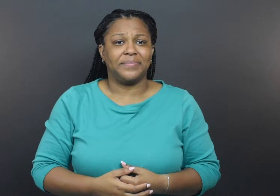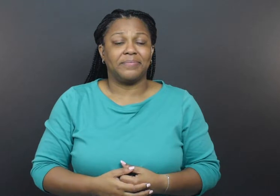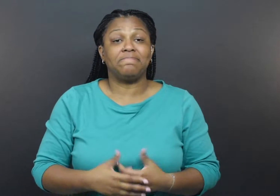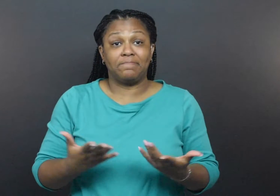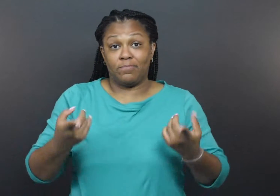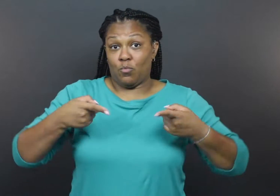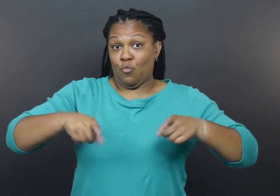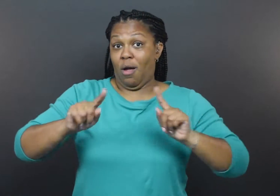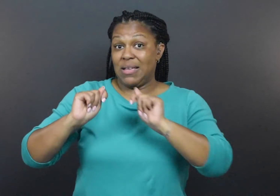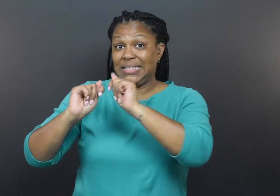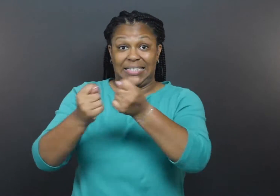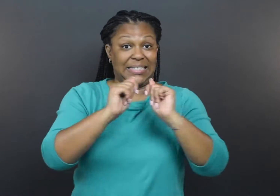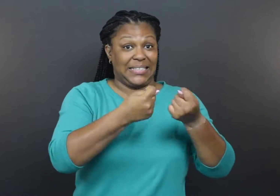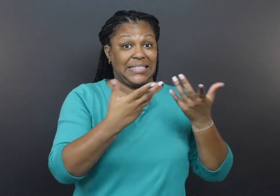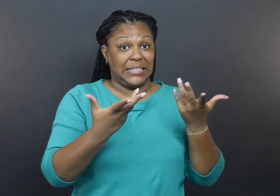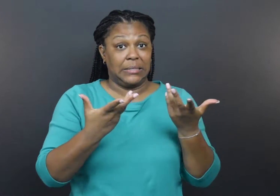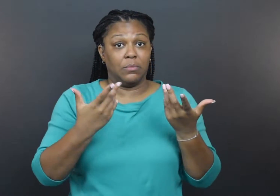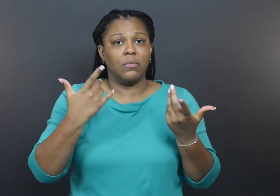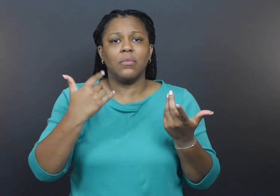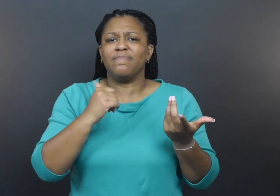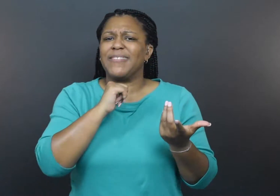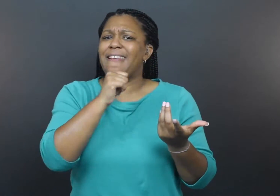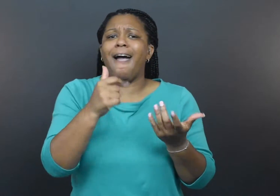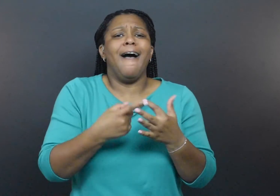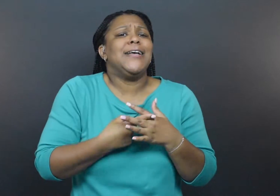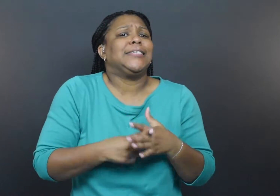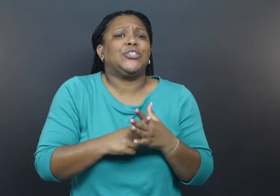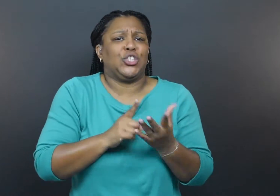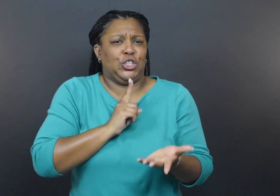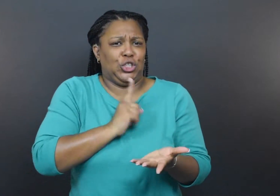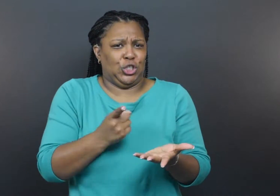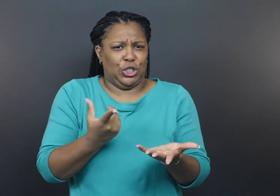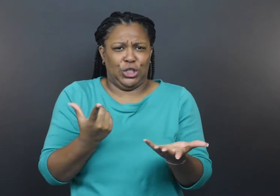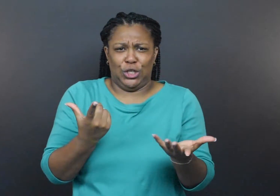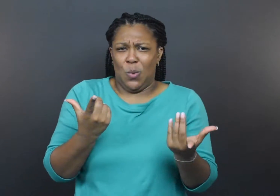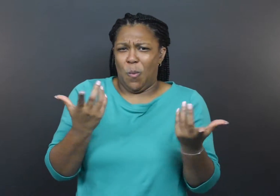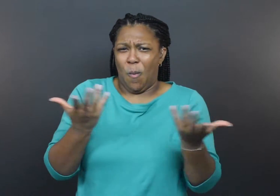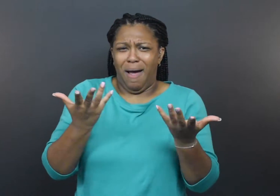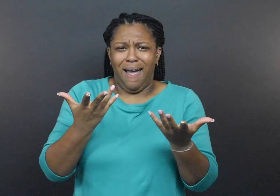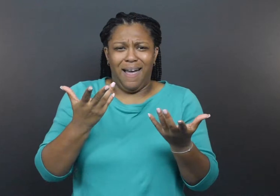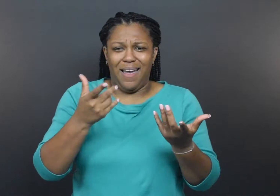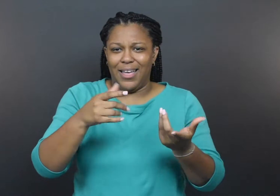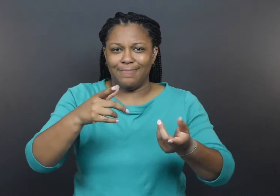While the team was not initially sure which channels made the most sense for mask distribution,